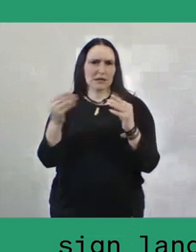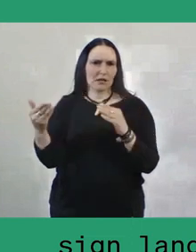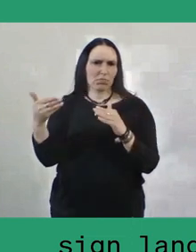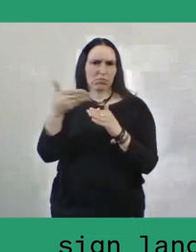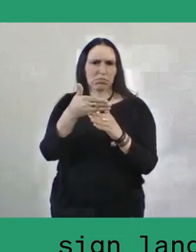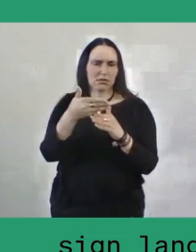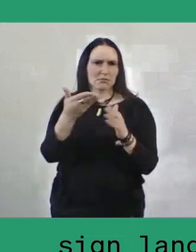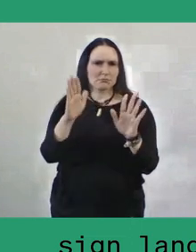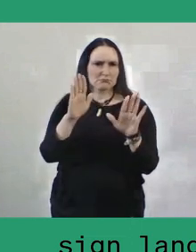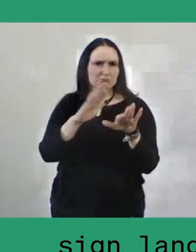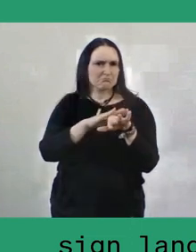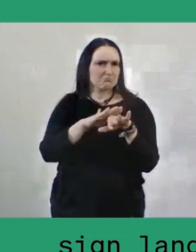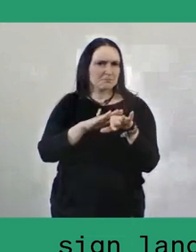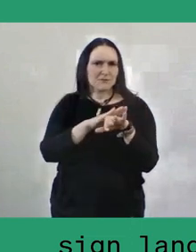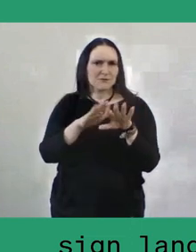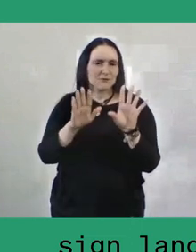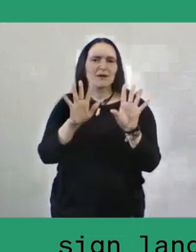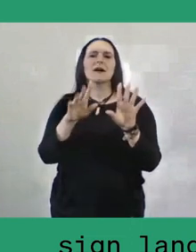There are many local values in Salassae itself.